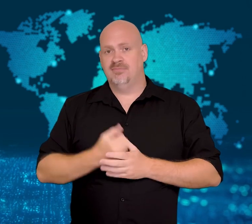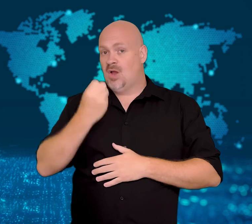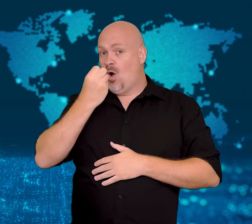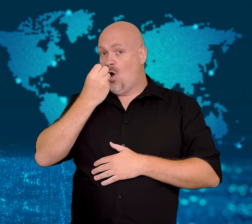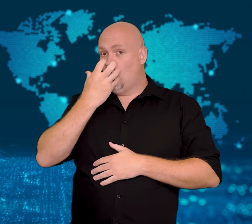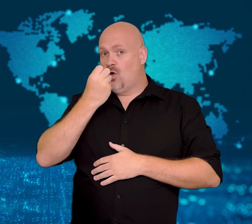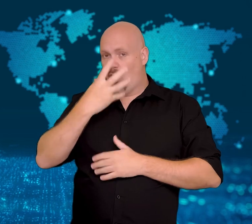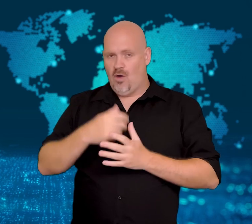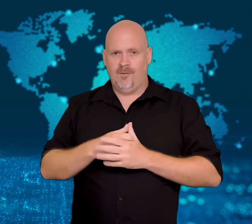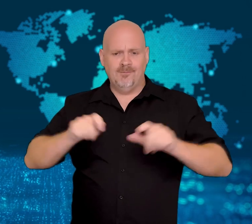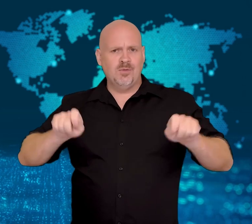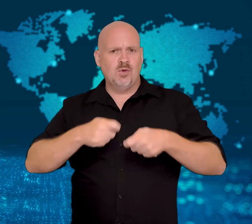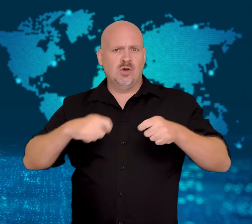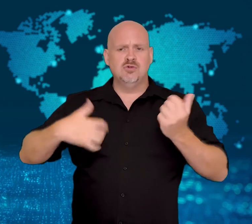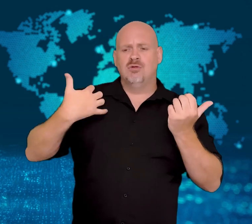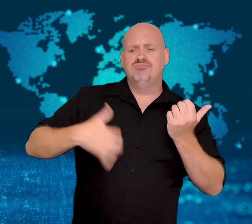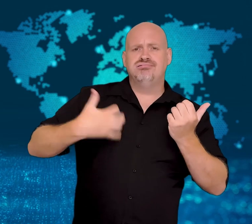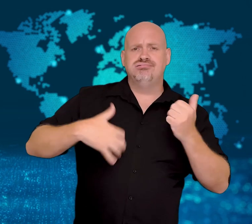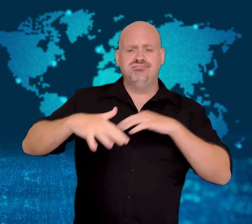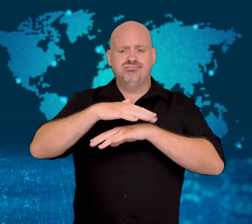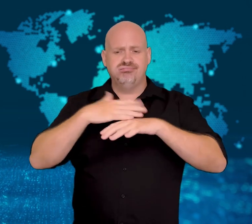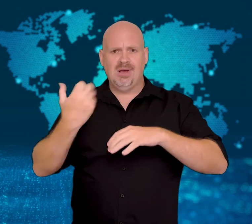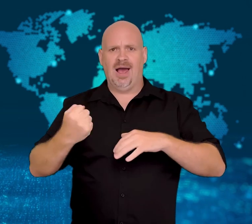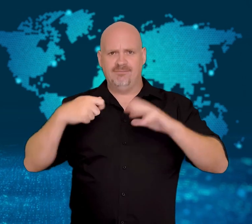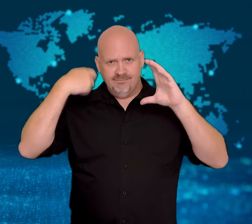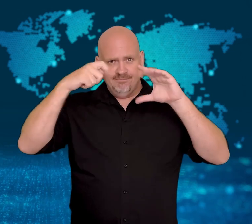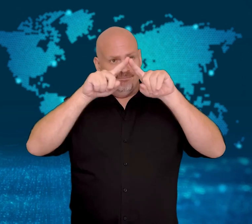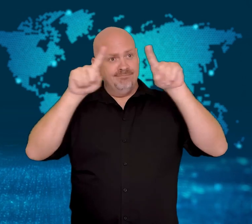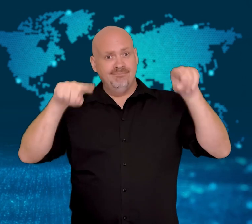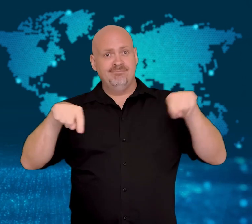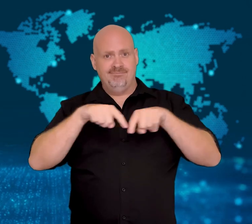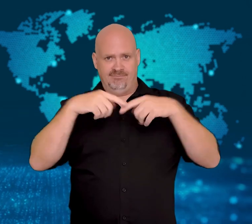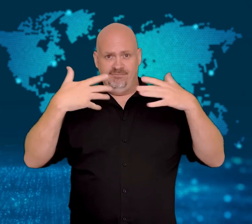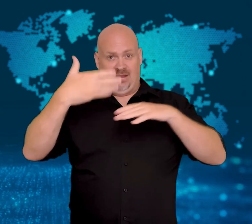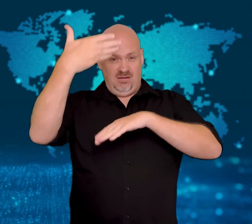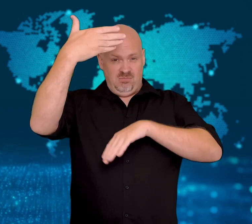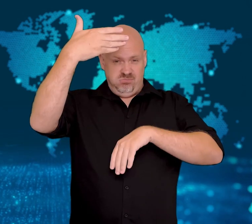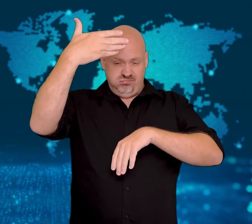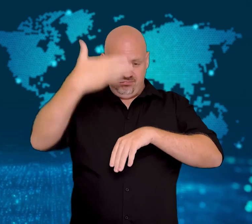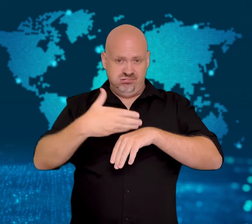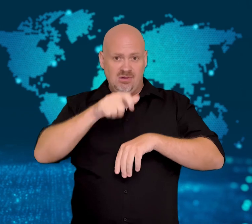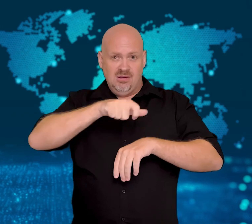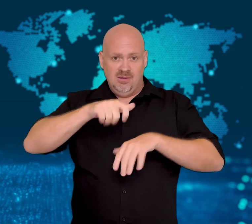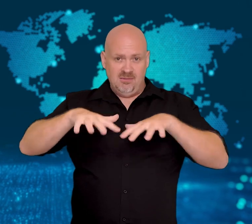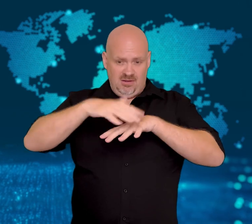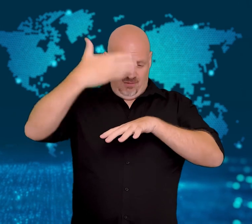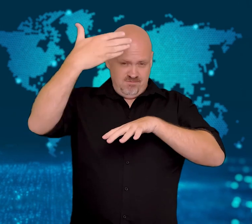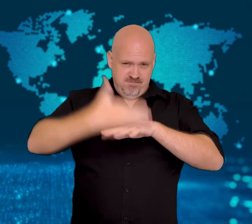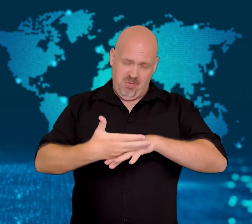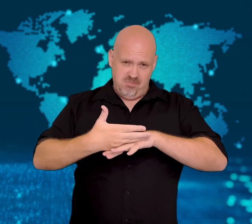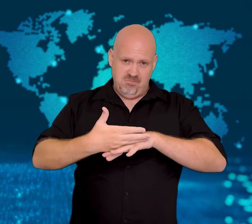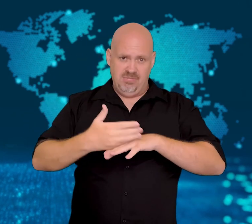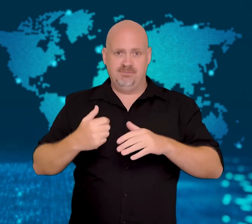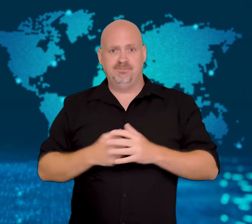Video panel falls at concert